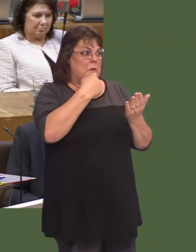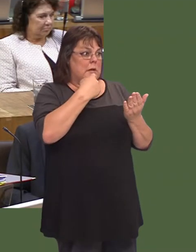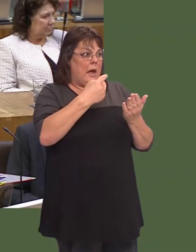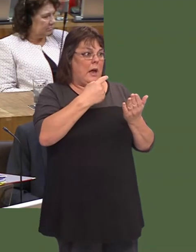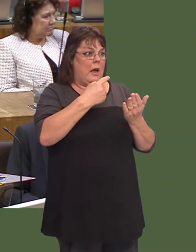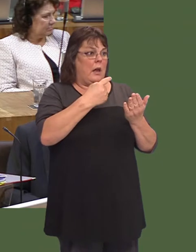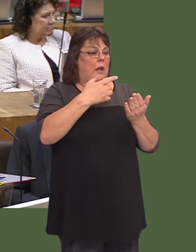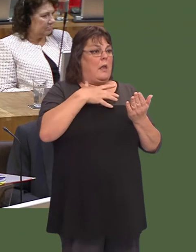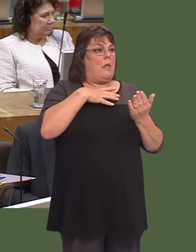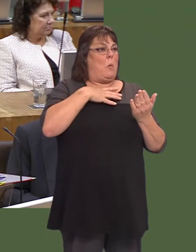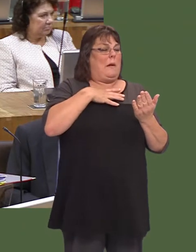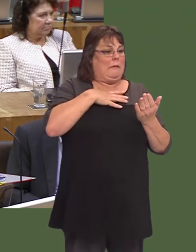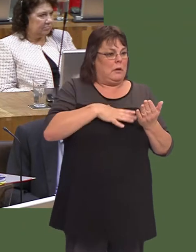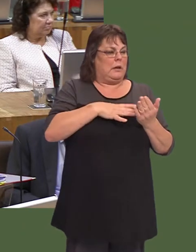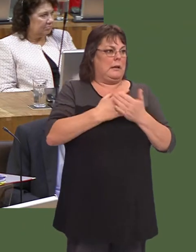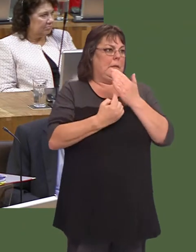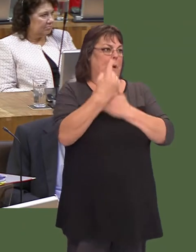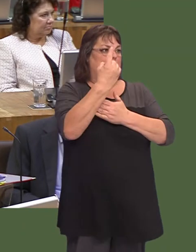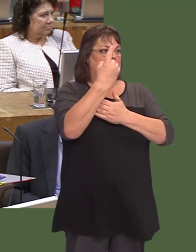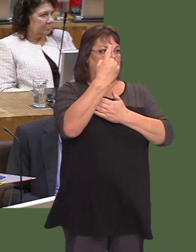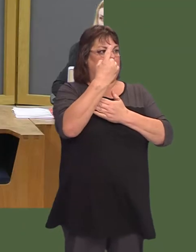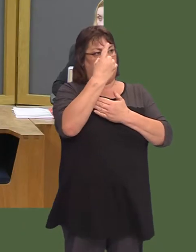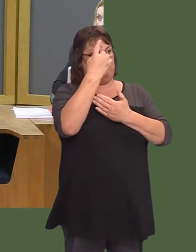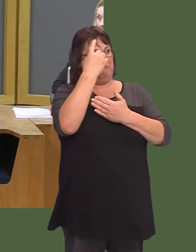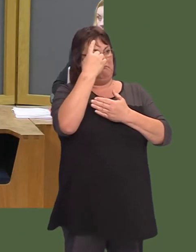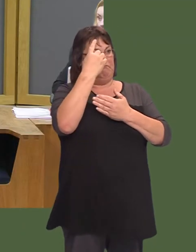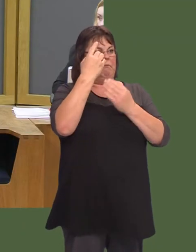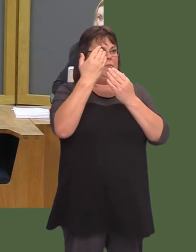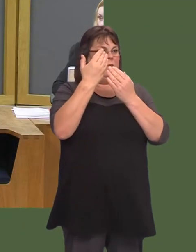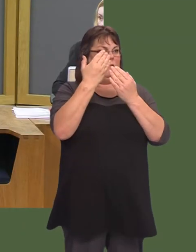Maeín rhaid i mi ddweud hynnyó[Torri ar draws.] Y Llywydd / The Llywydd: Cariwch ymlaen, Brif Weinidog.